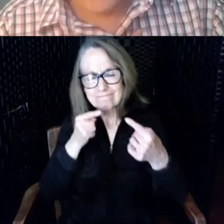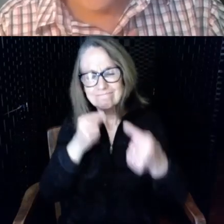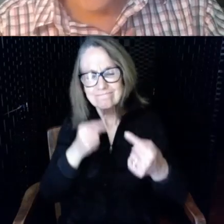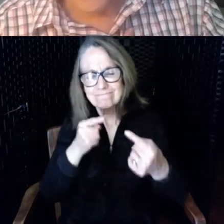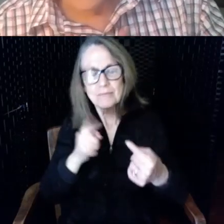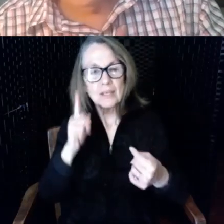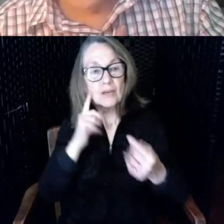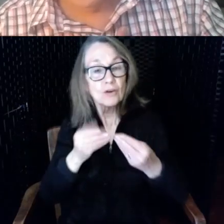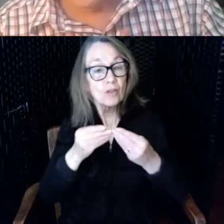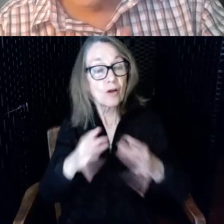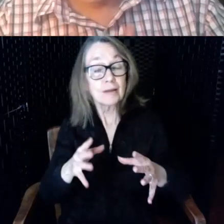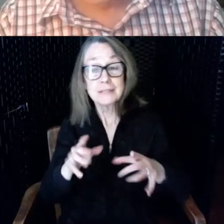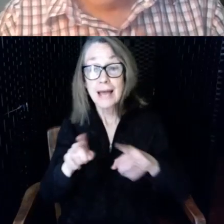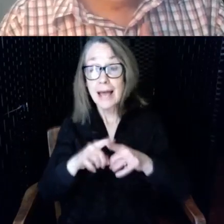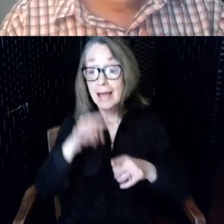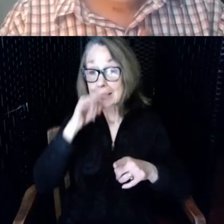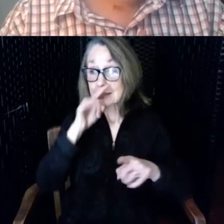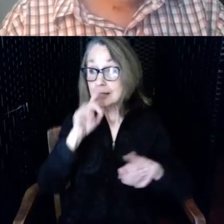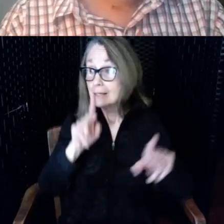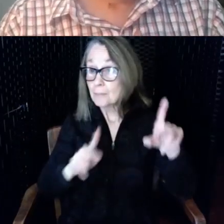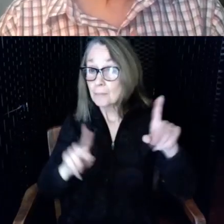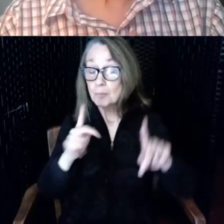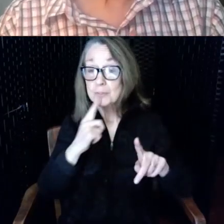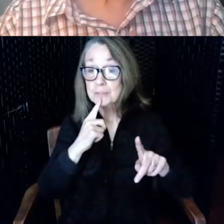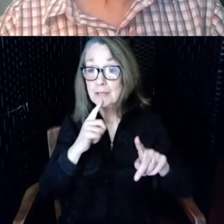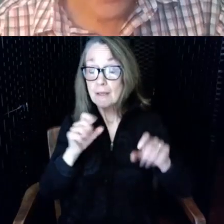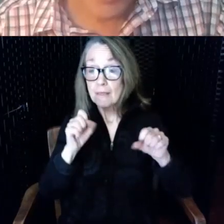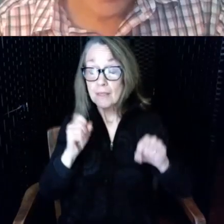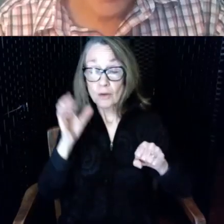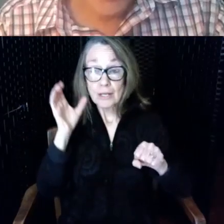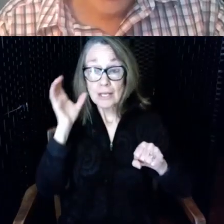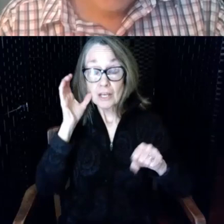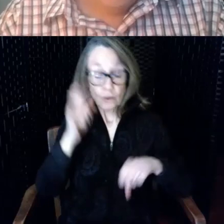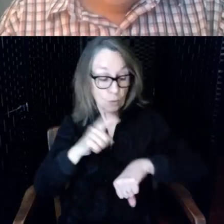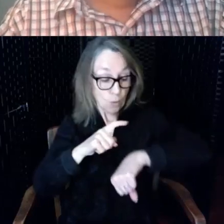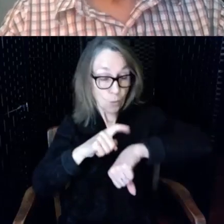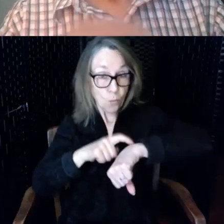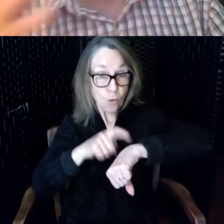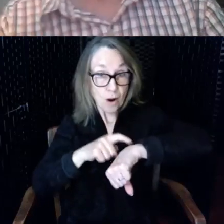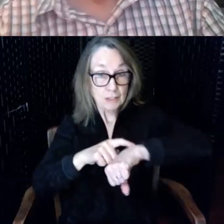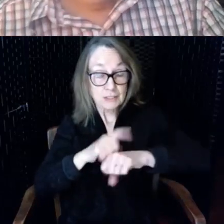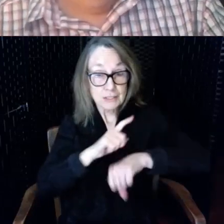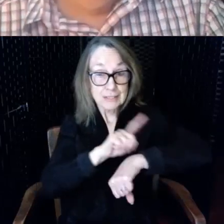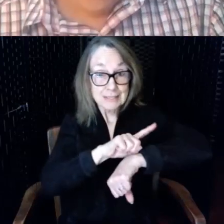people would say that they could hear watches tick days of ticking Watchers